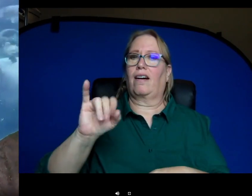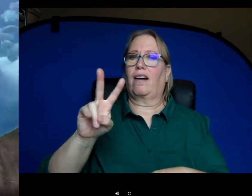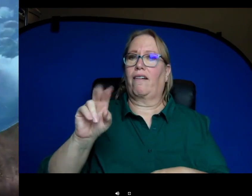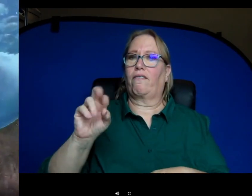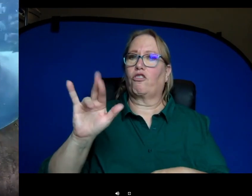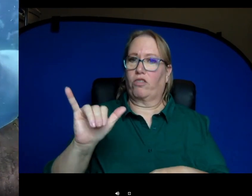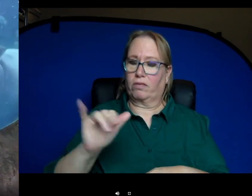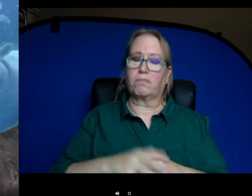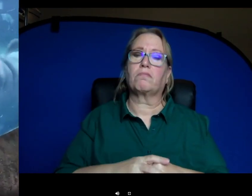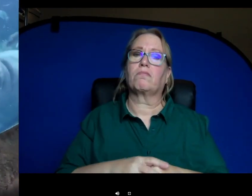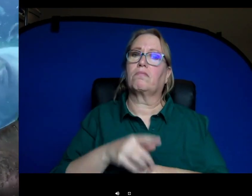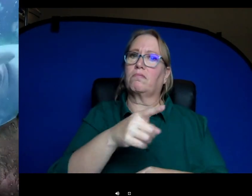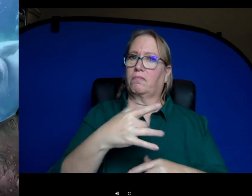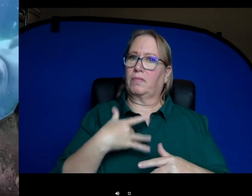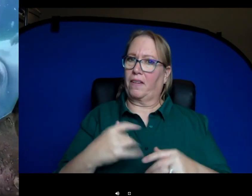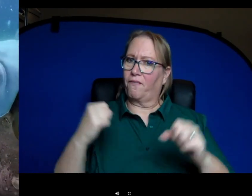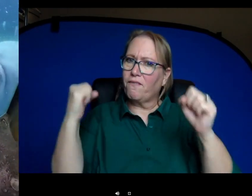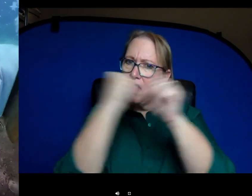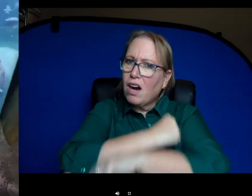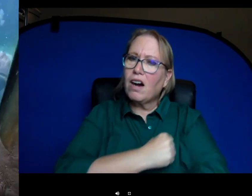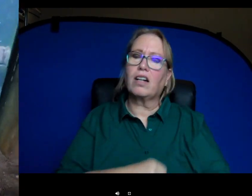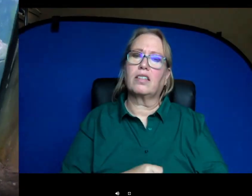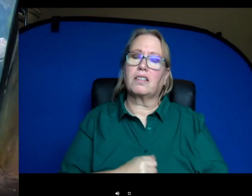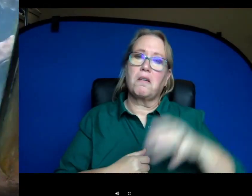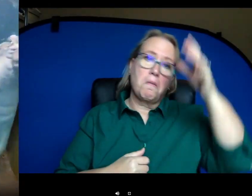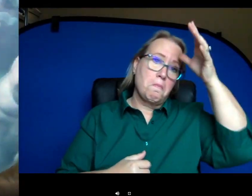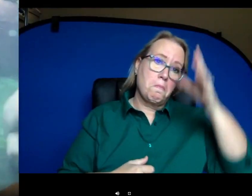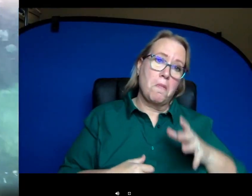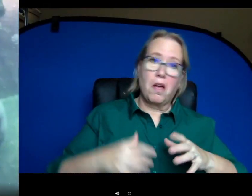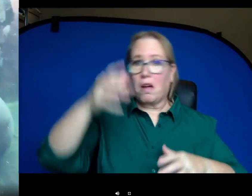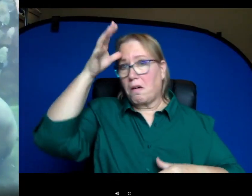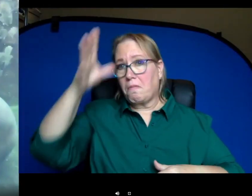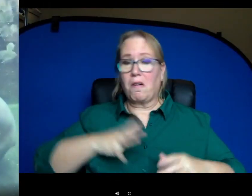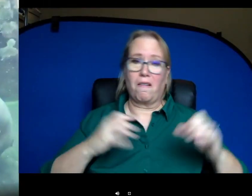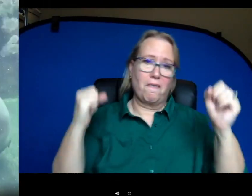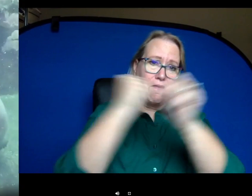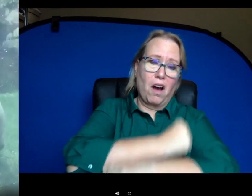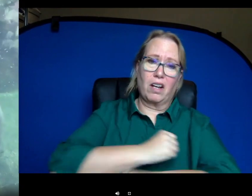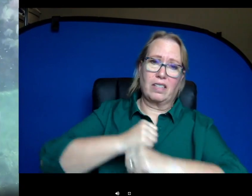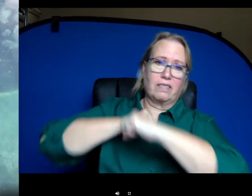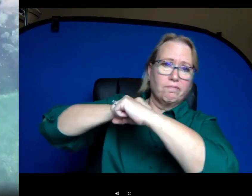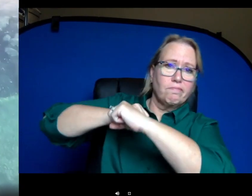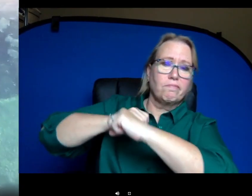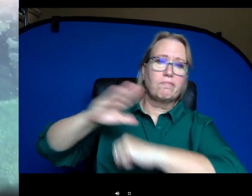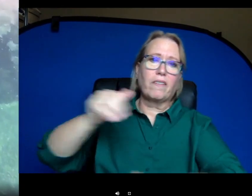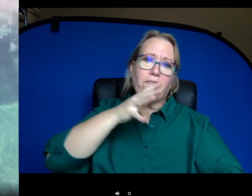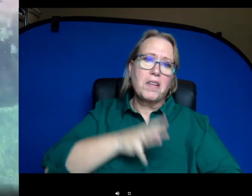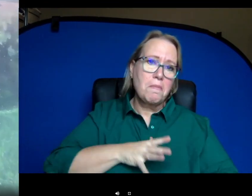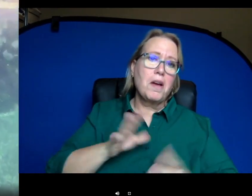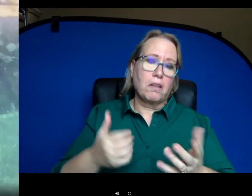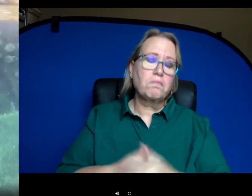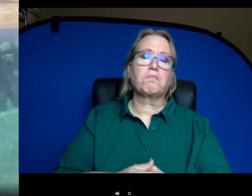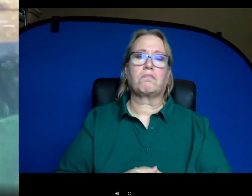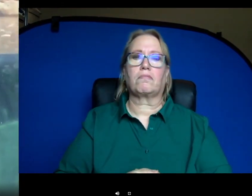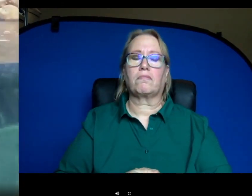fighting off one another, defending their calves, males fighting off other males to defend their females or their territory. So they do have these